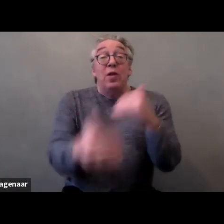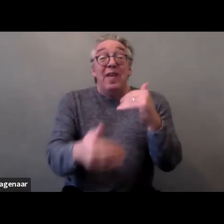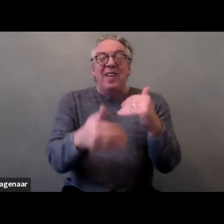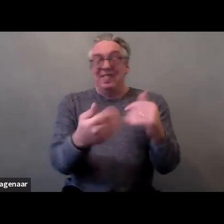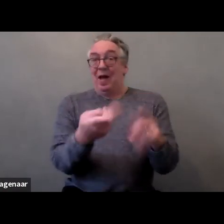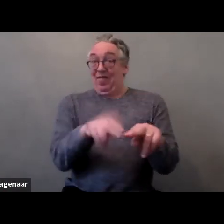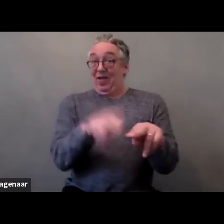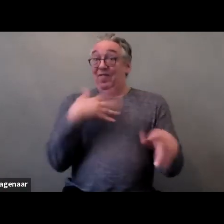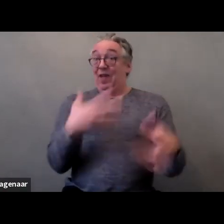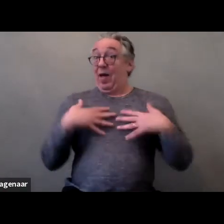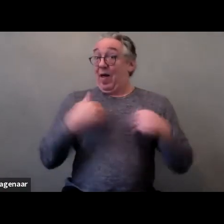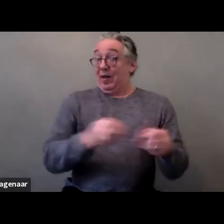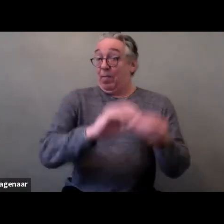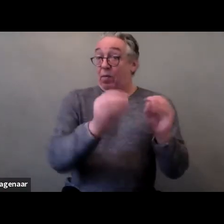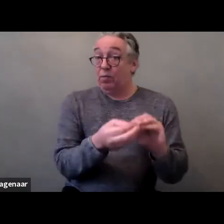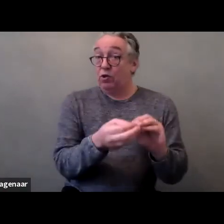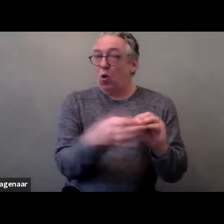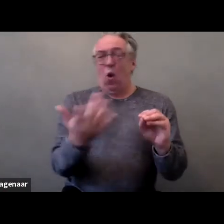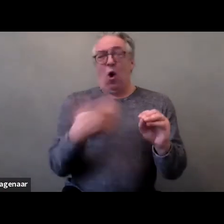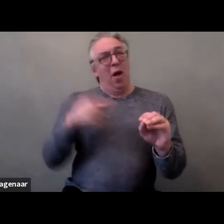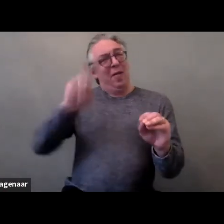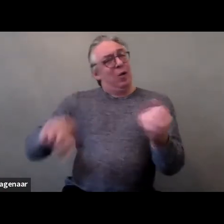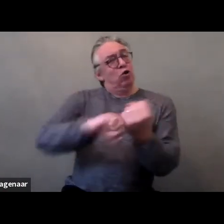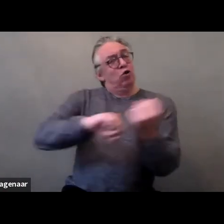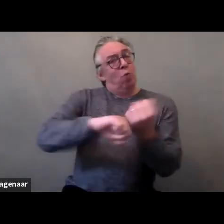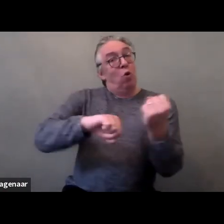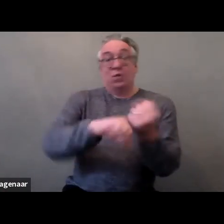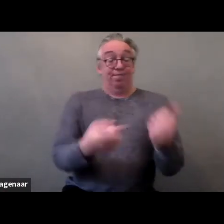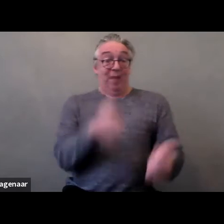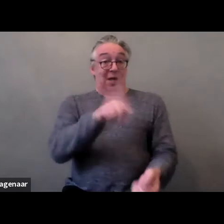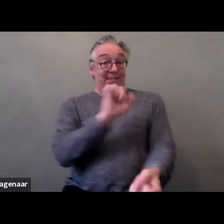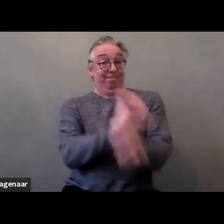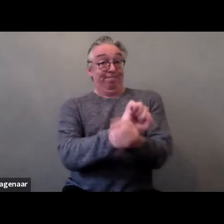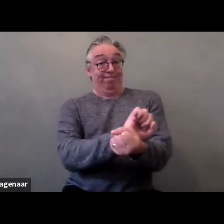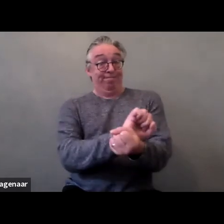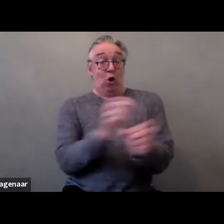and or high support needs were obliged to stay at home, often for longer time